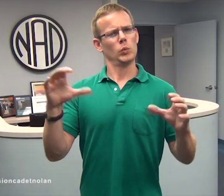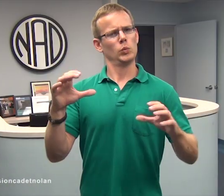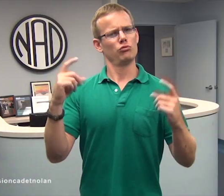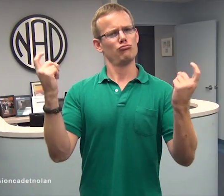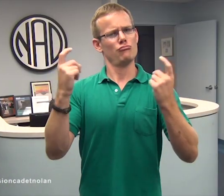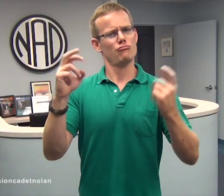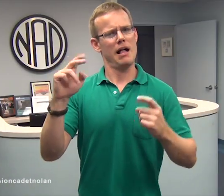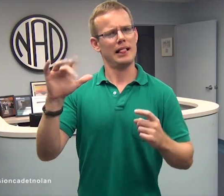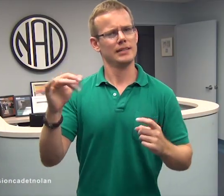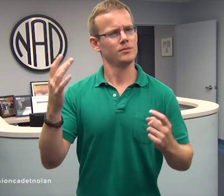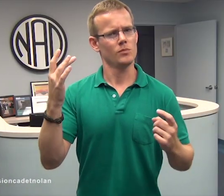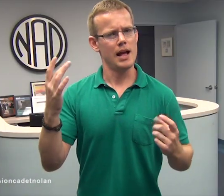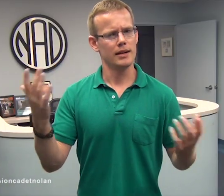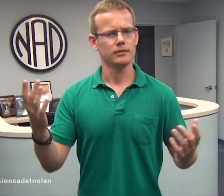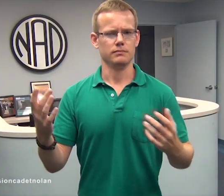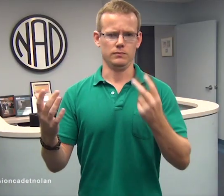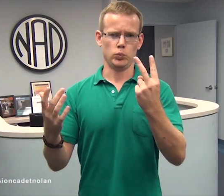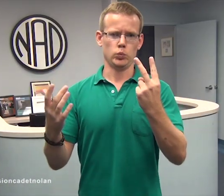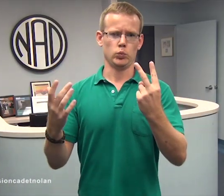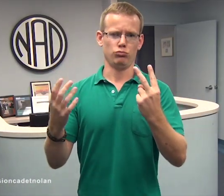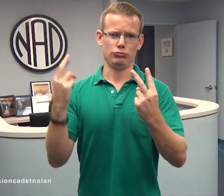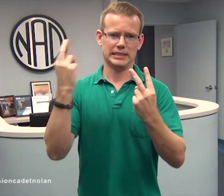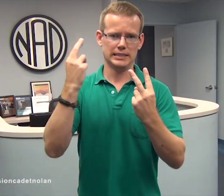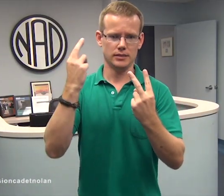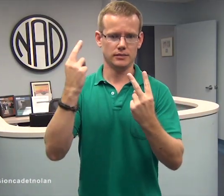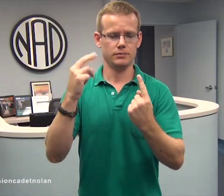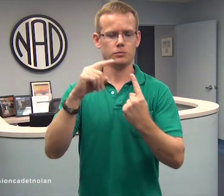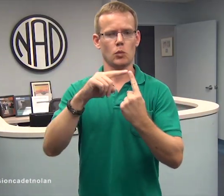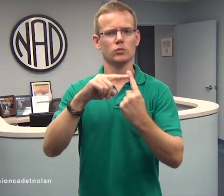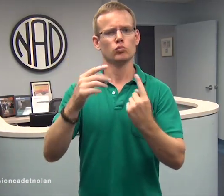There are two reasons why we're doing this rally